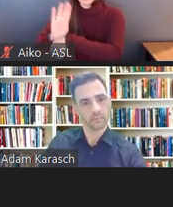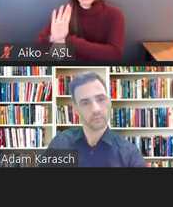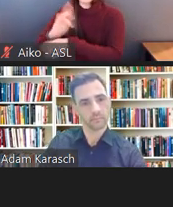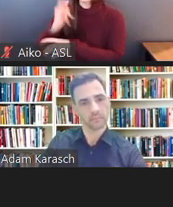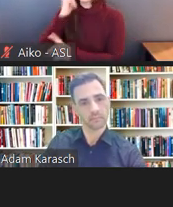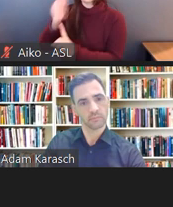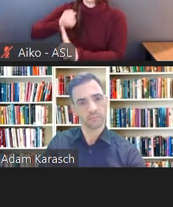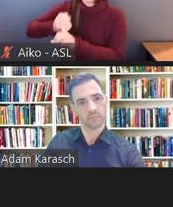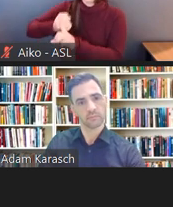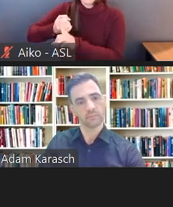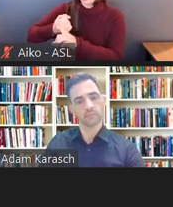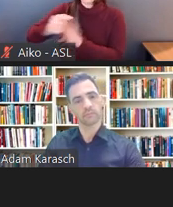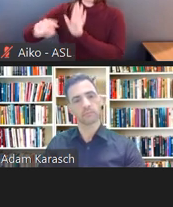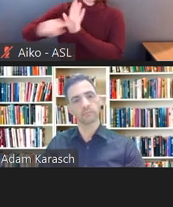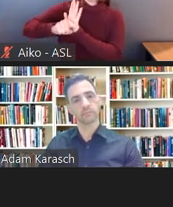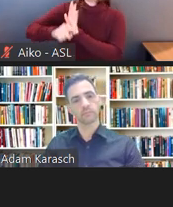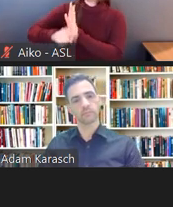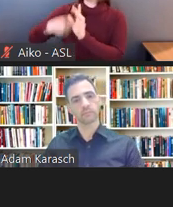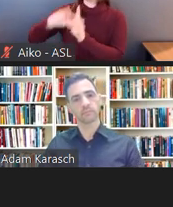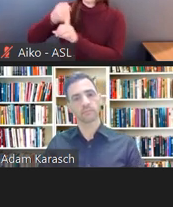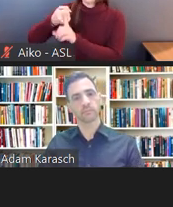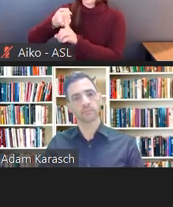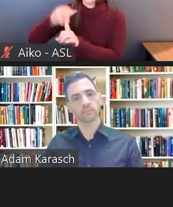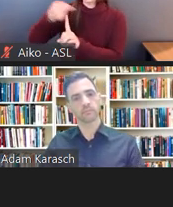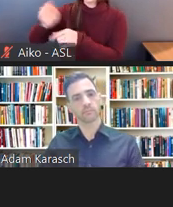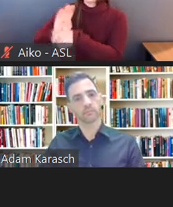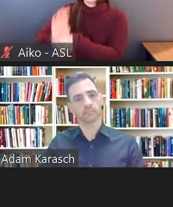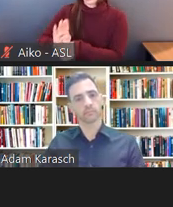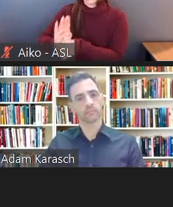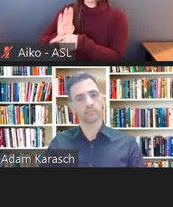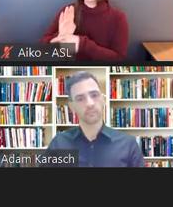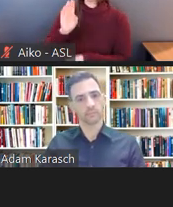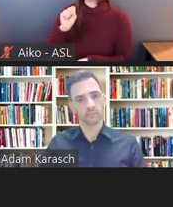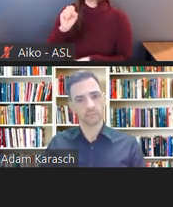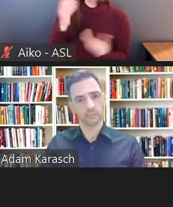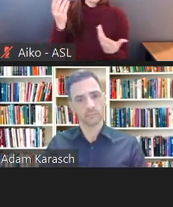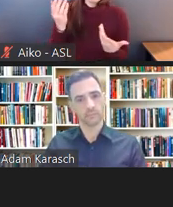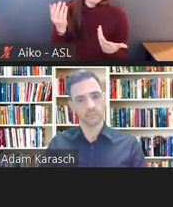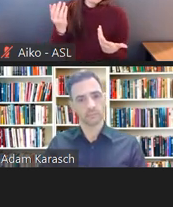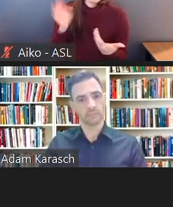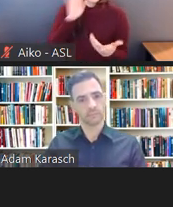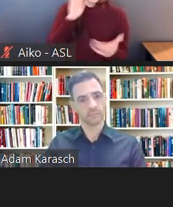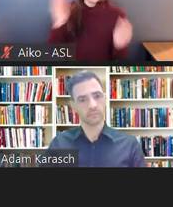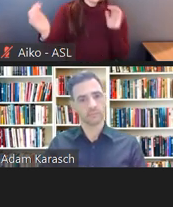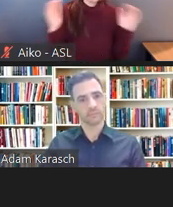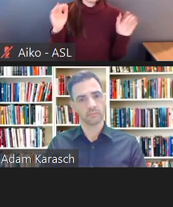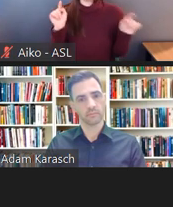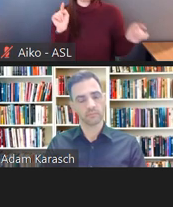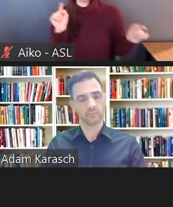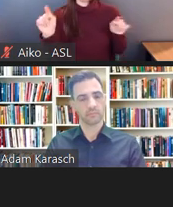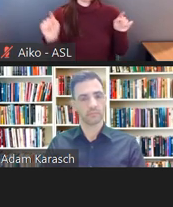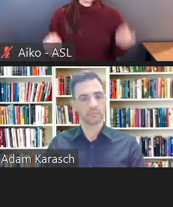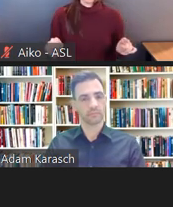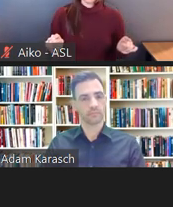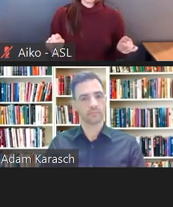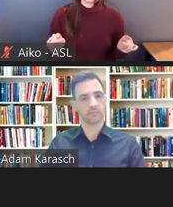And then it's kind of common sense. They would look at other factors as well, such as what's the type of operation.